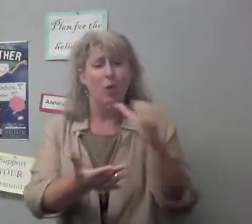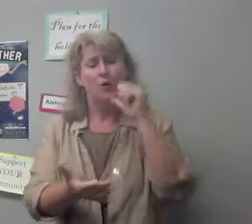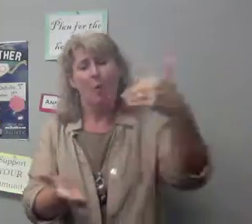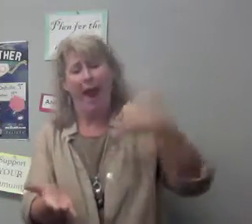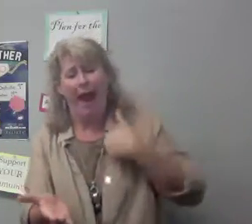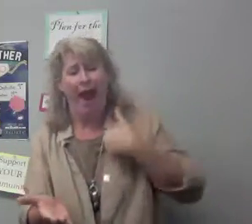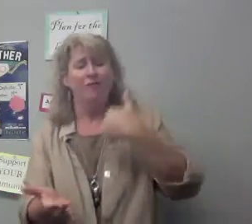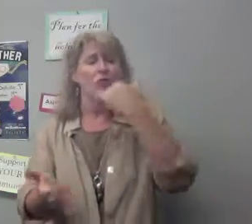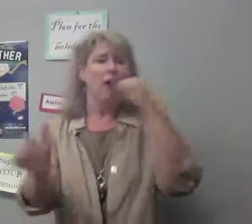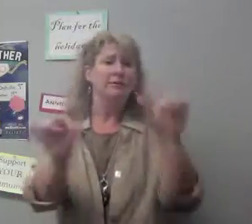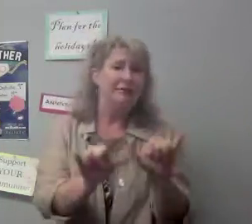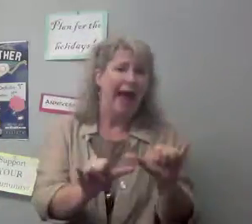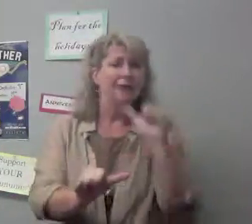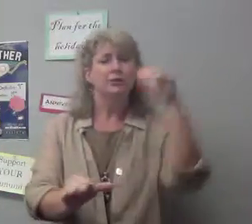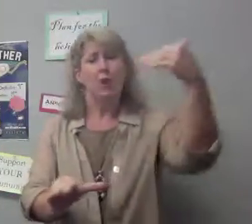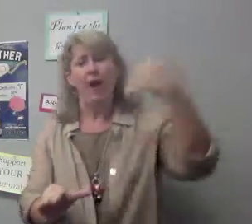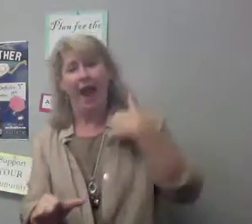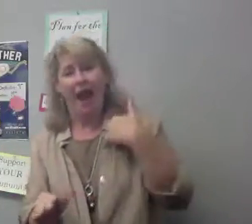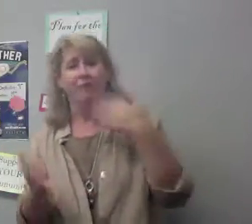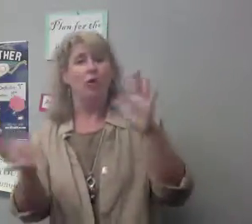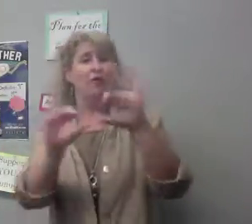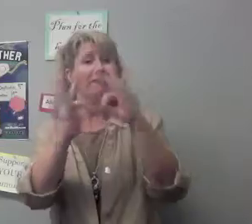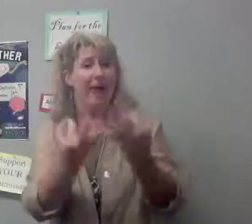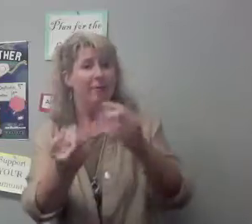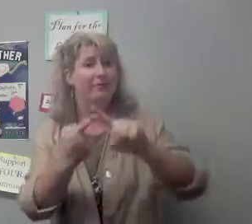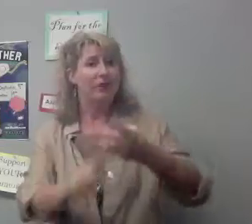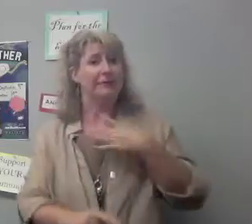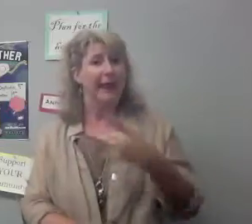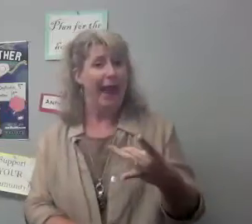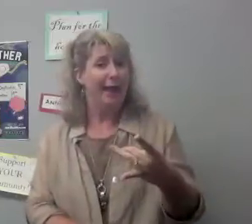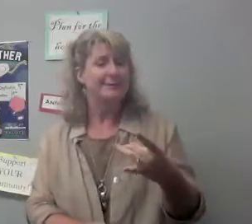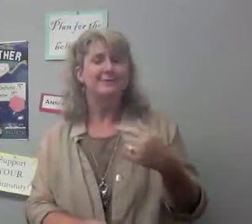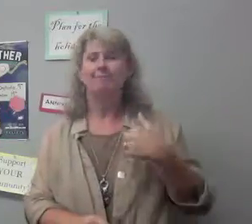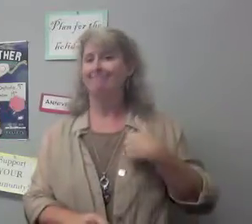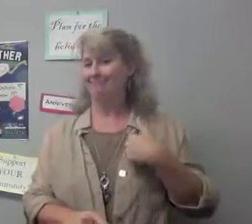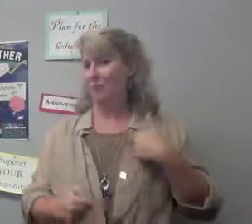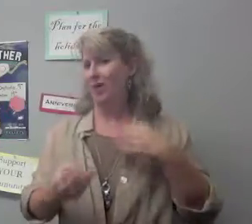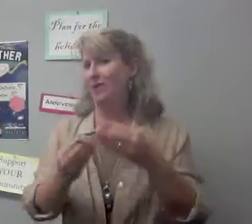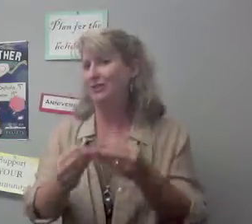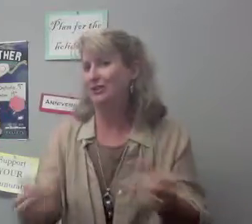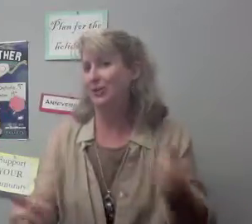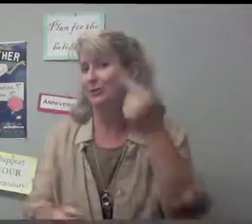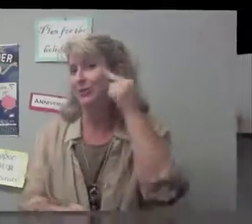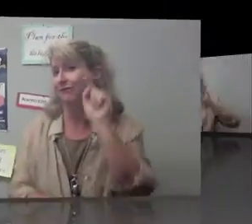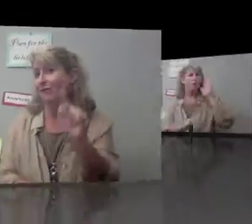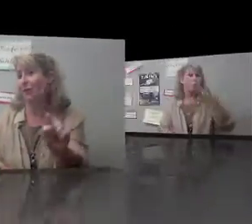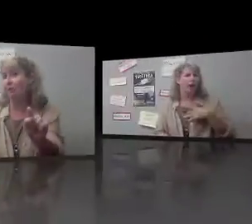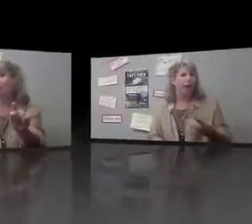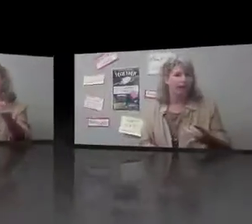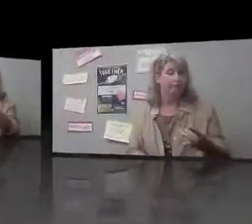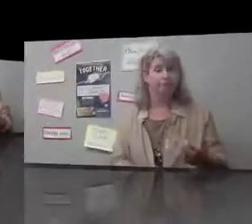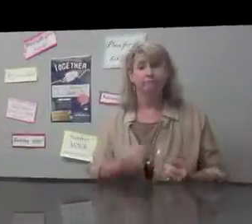stores don't have them, wrong sizes, or don't have something your families and friends like. We have a solution for you!